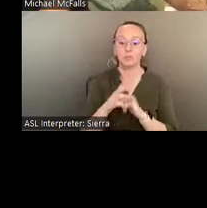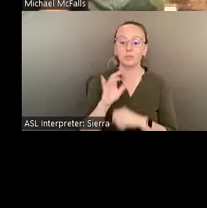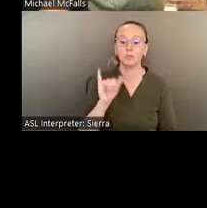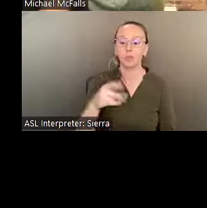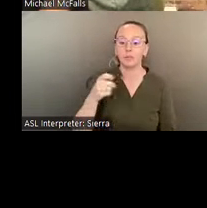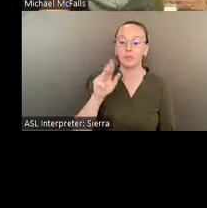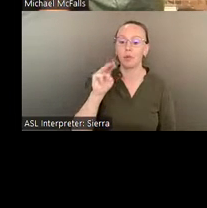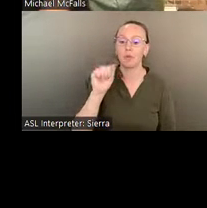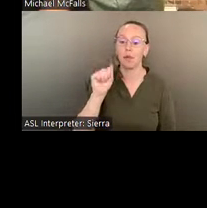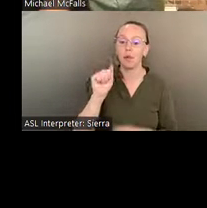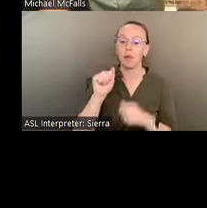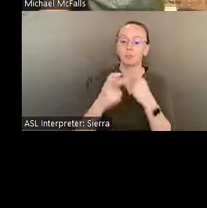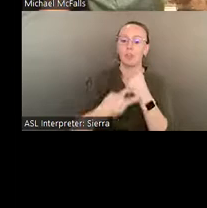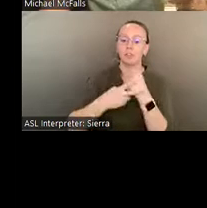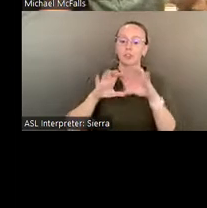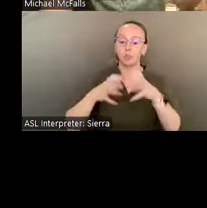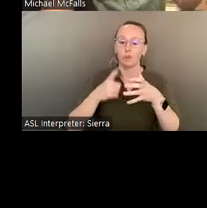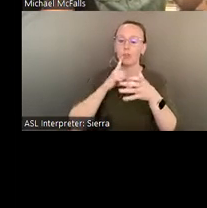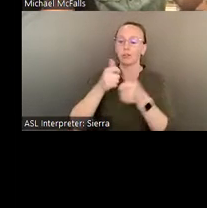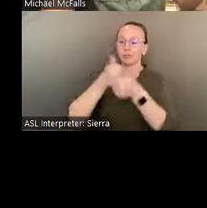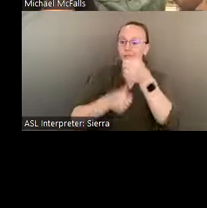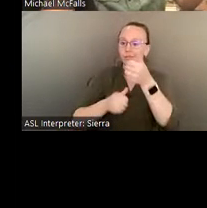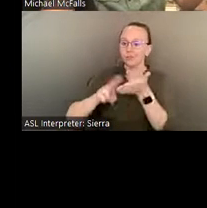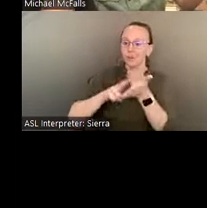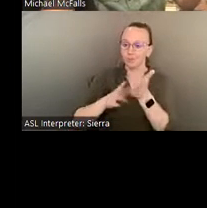They are the subcontractor group that helped us do the paint conservation work.